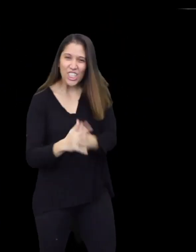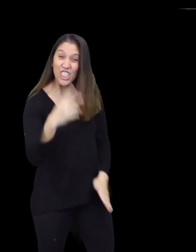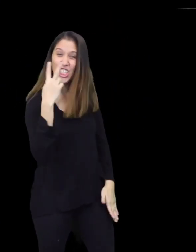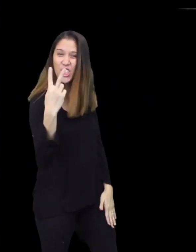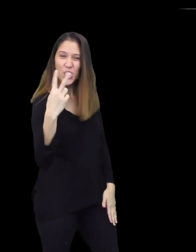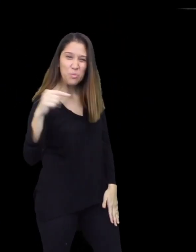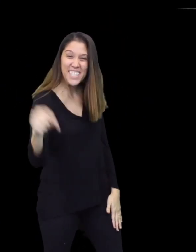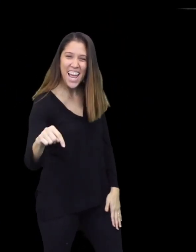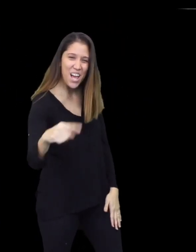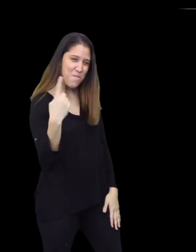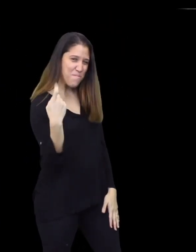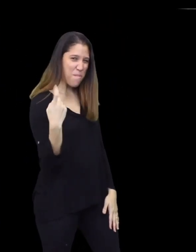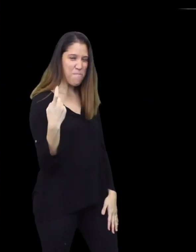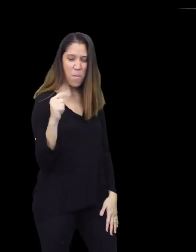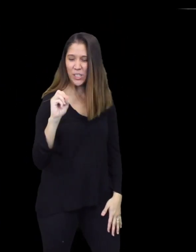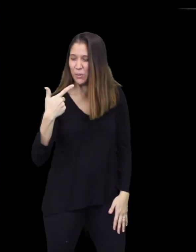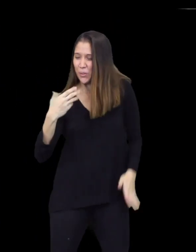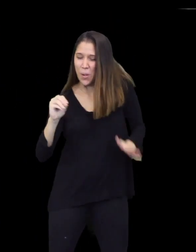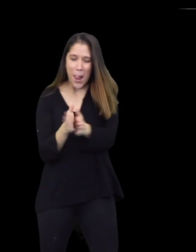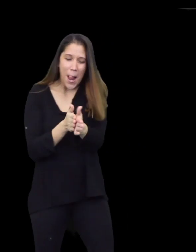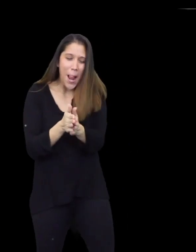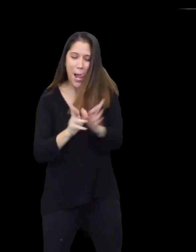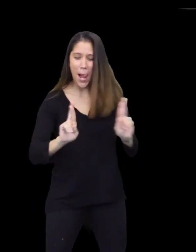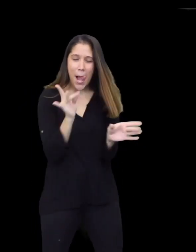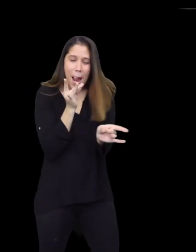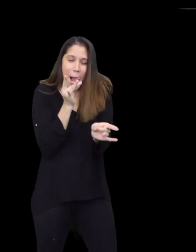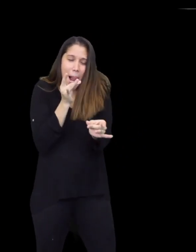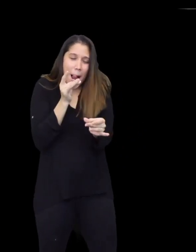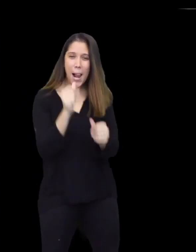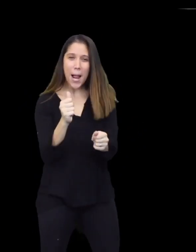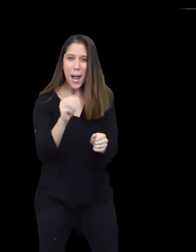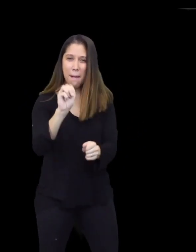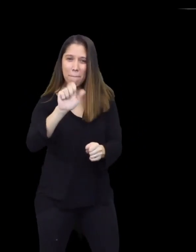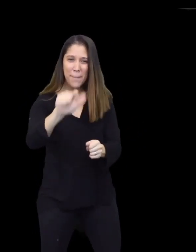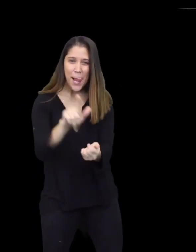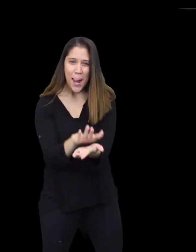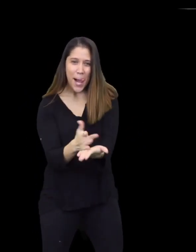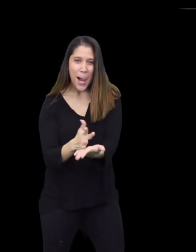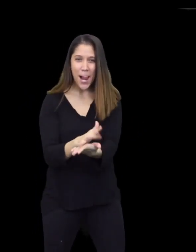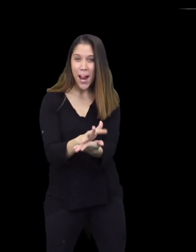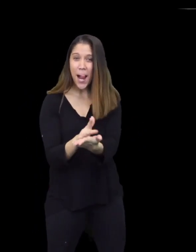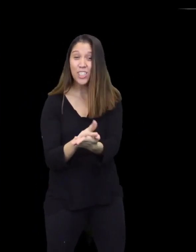Two down, one more to go! Yummy! I'm ready for my delicious meal.